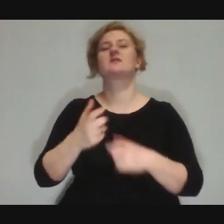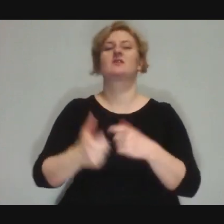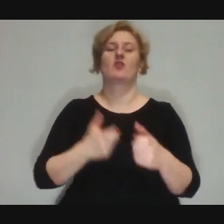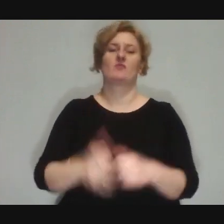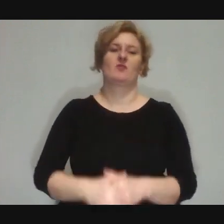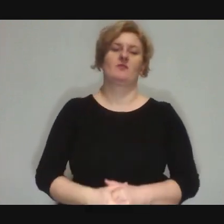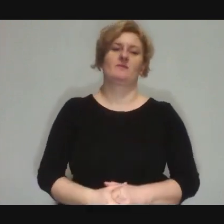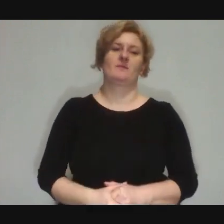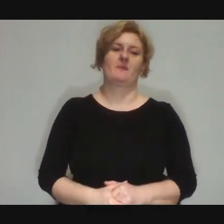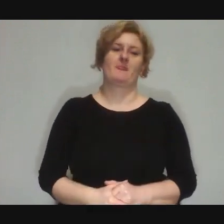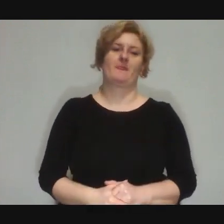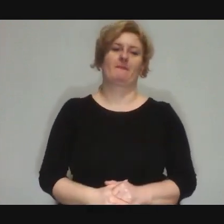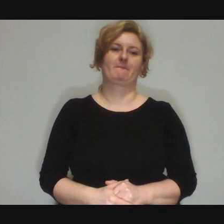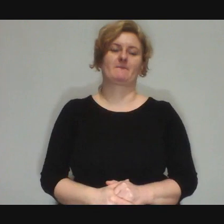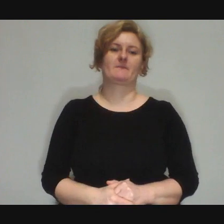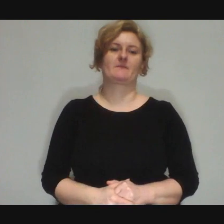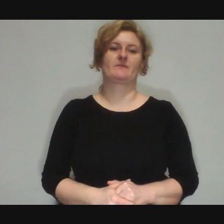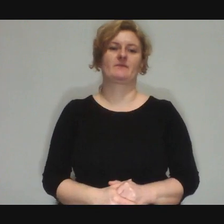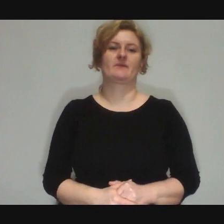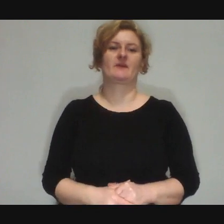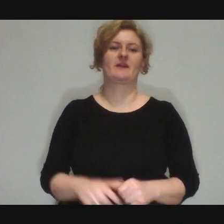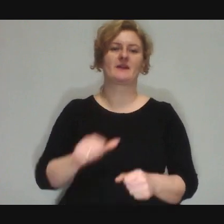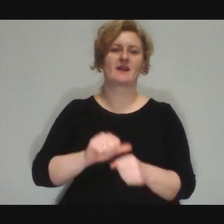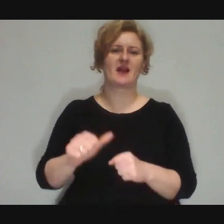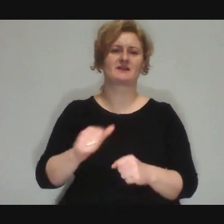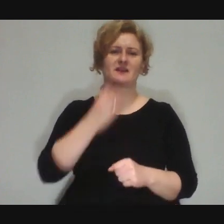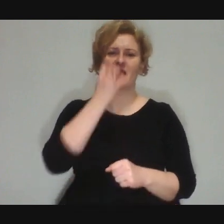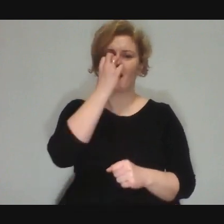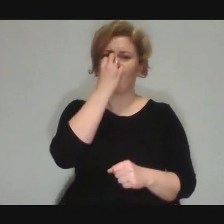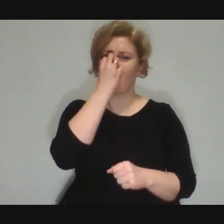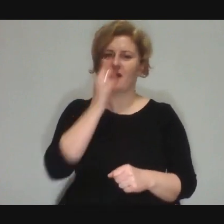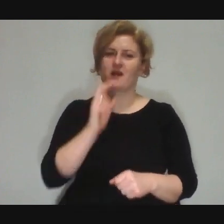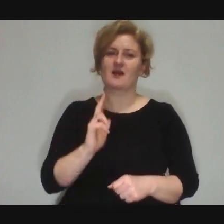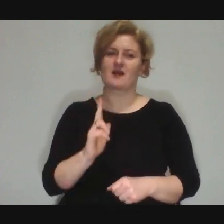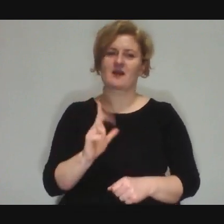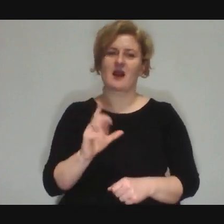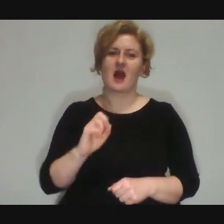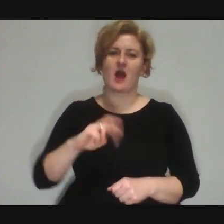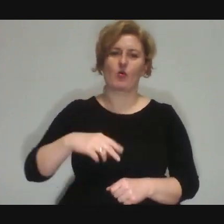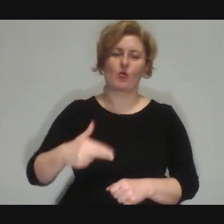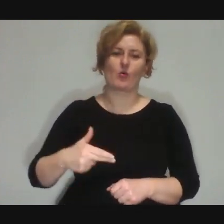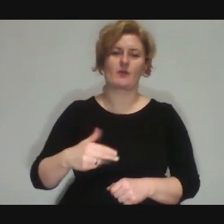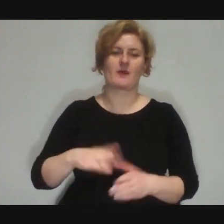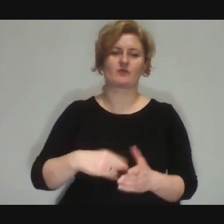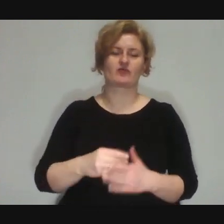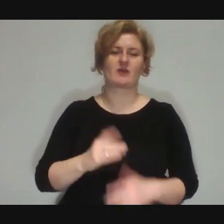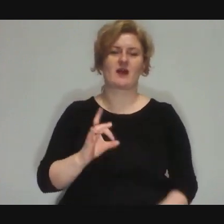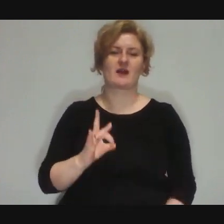Marek: There are, for example, those extreme clowns... For example, there's Green Man and Murmujo and Metrejete,